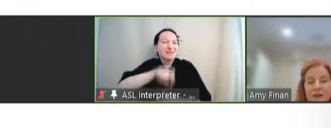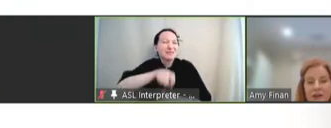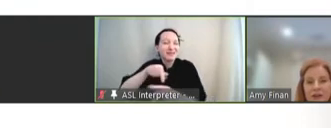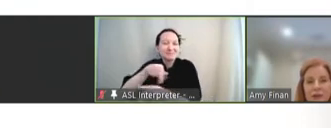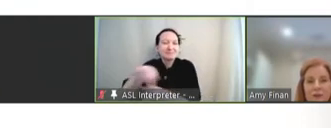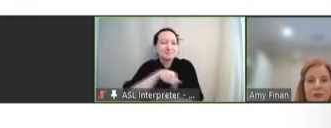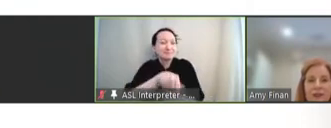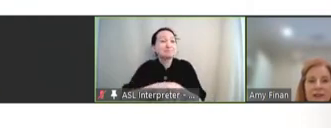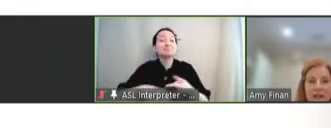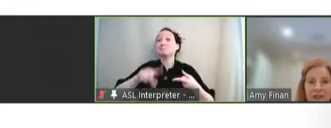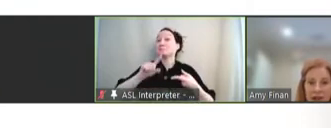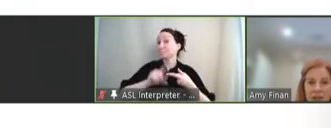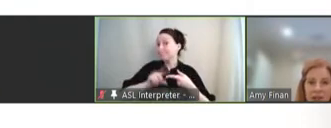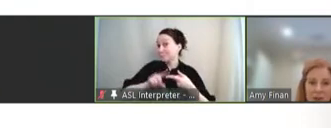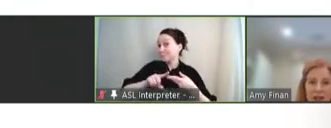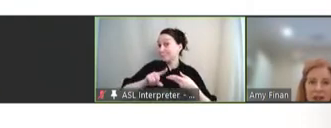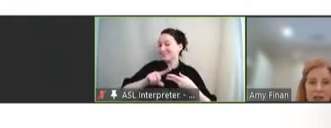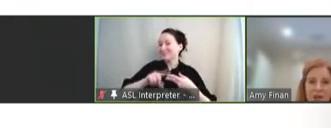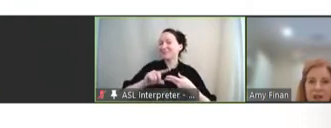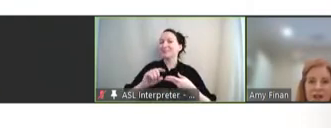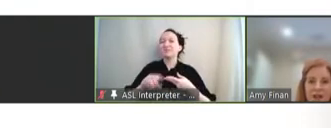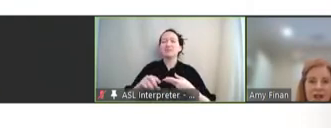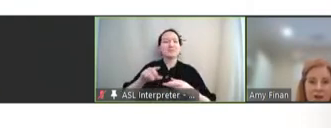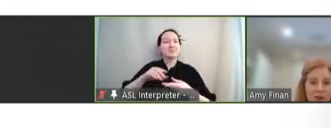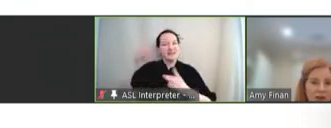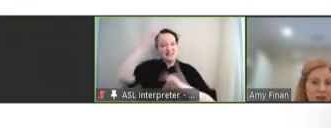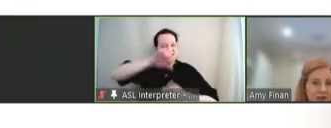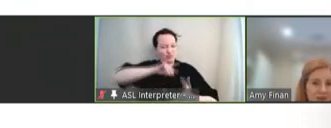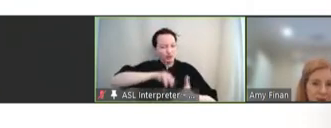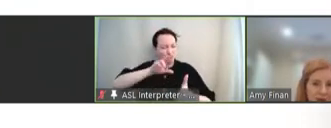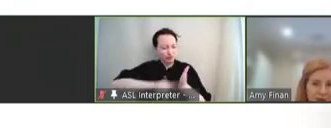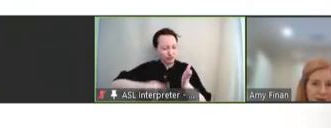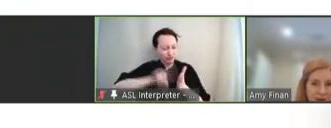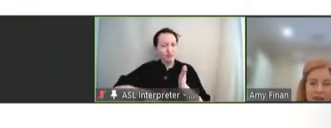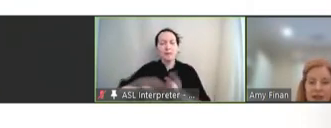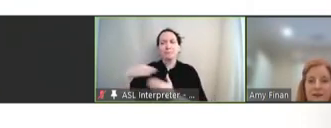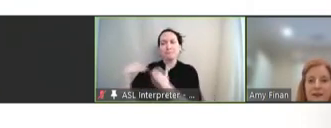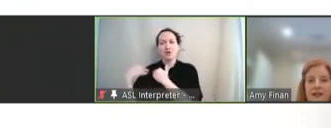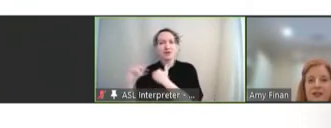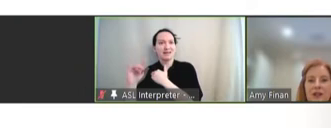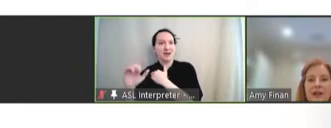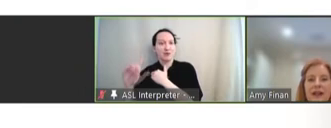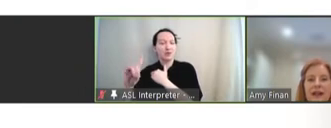First, we conducted epidemiological studies on the burden of typhoid disease in Southeast Asia,